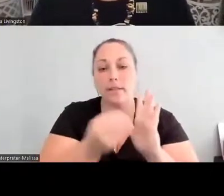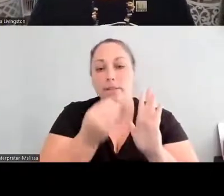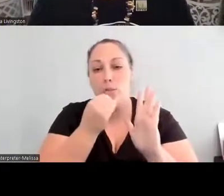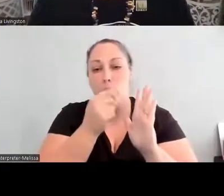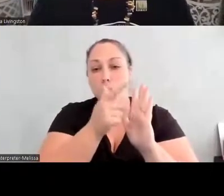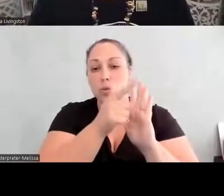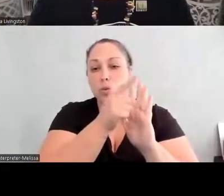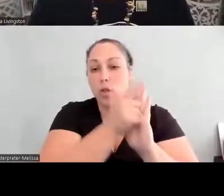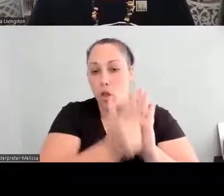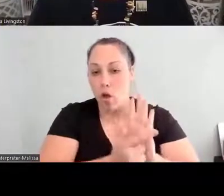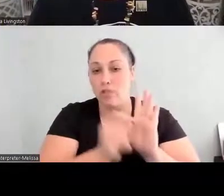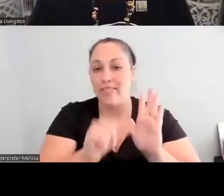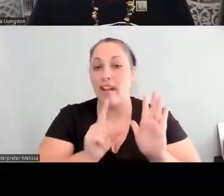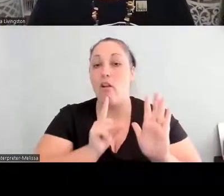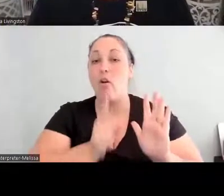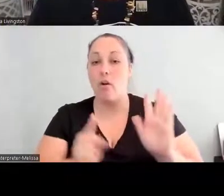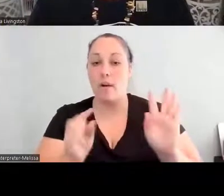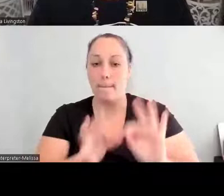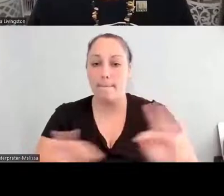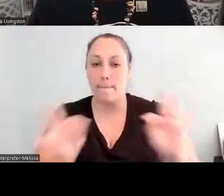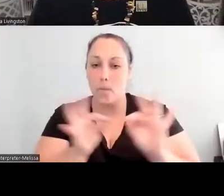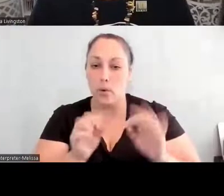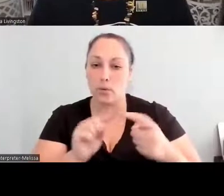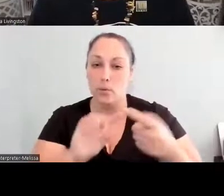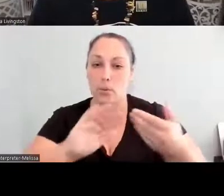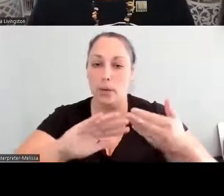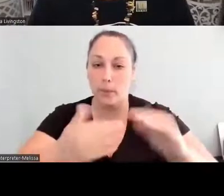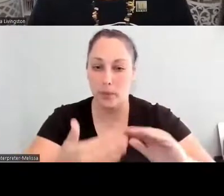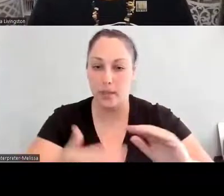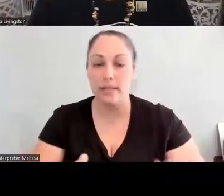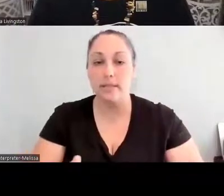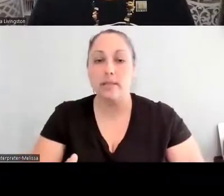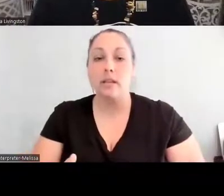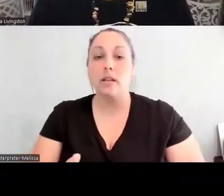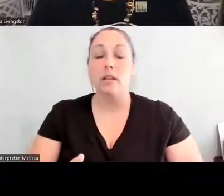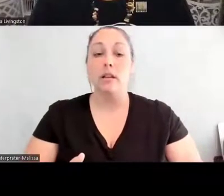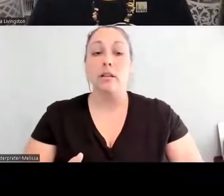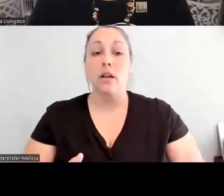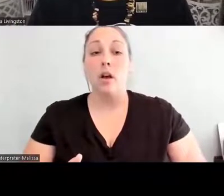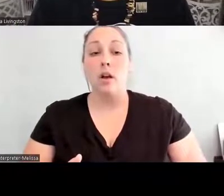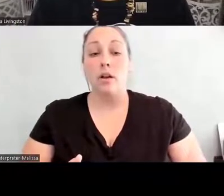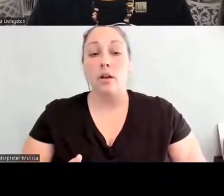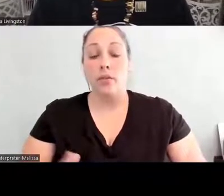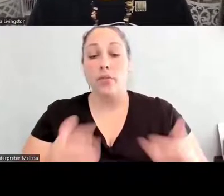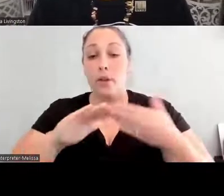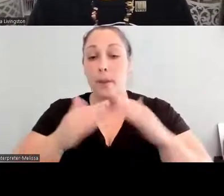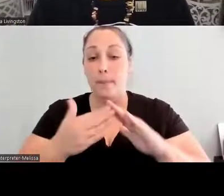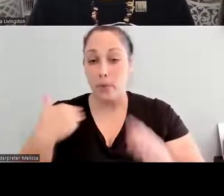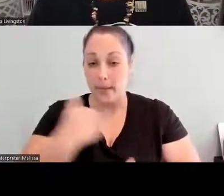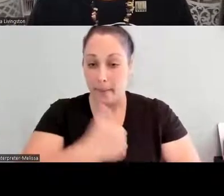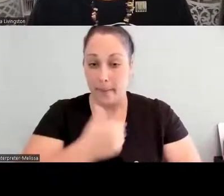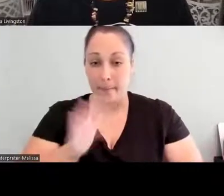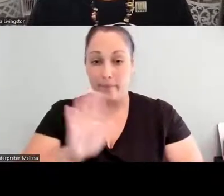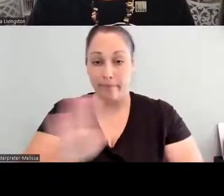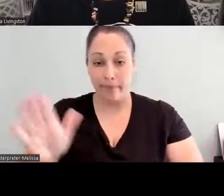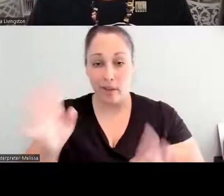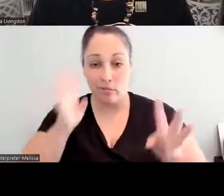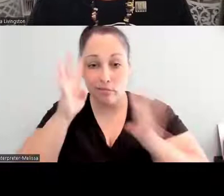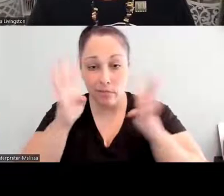And so as we think about also the creativity of what the community members hold and how they're able to engage with the